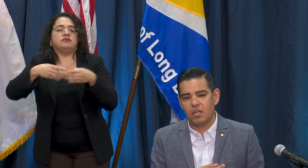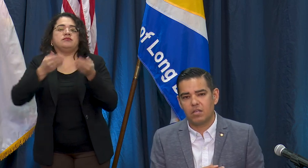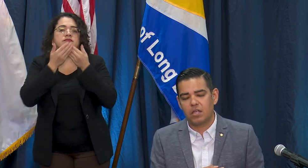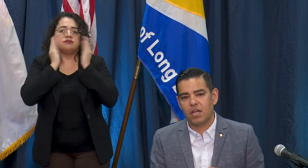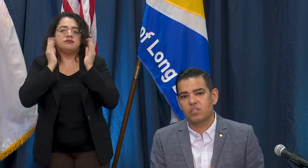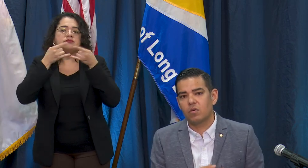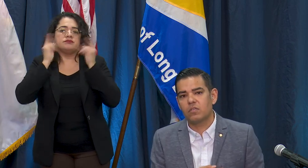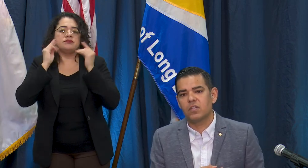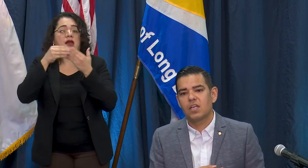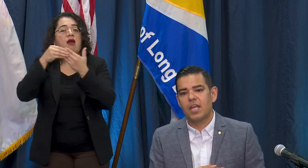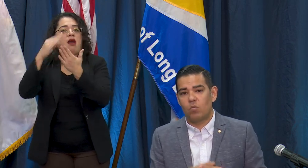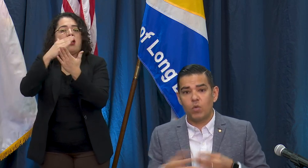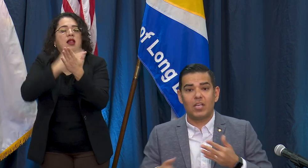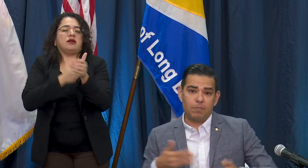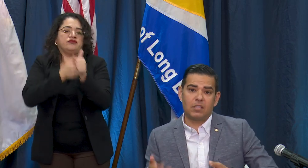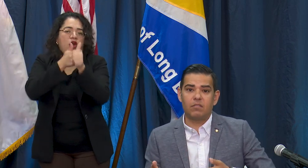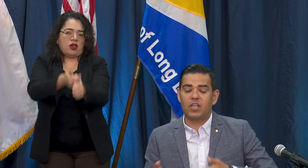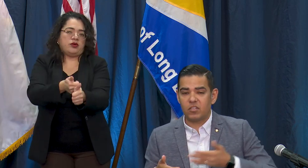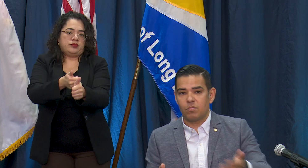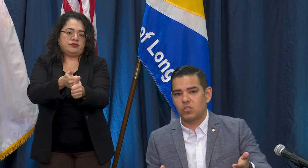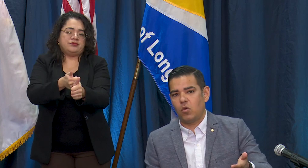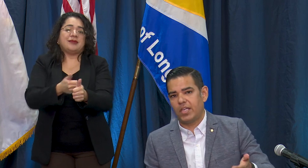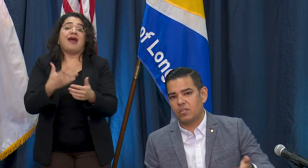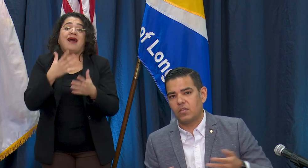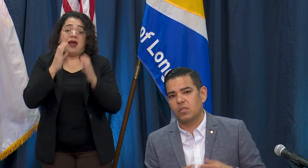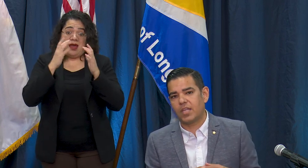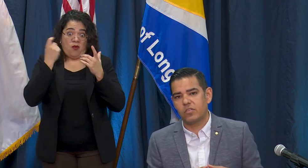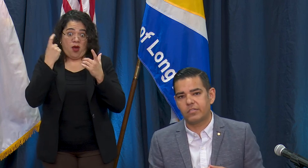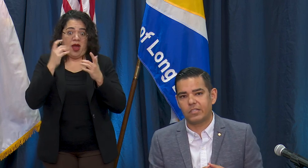customers and what do we expect of the customers going into these locations as